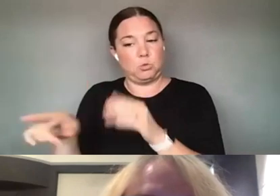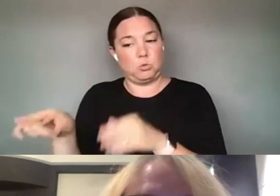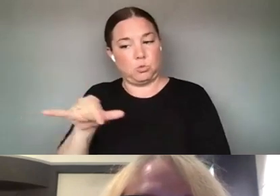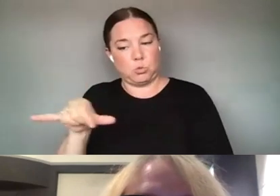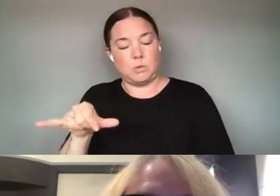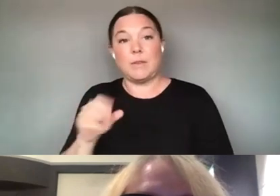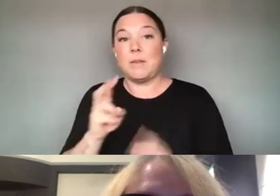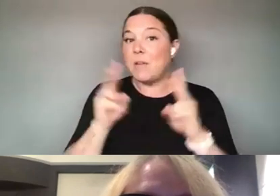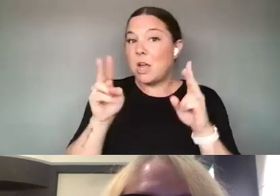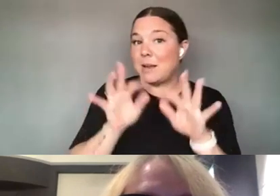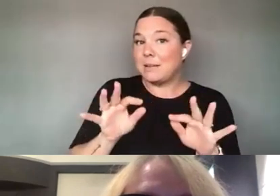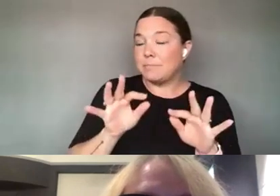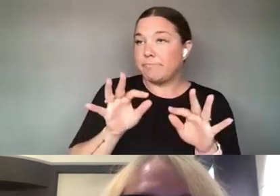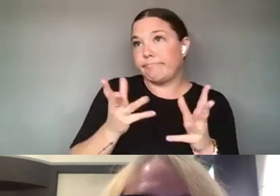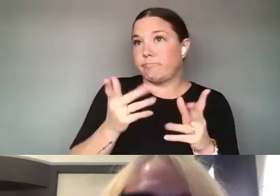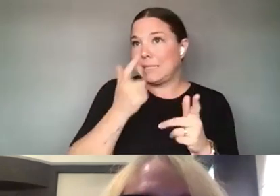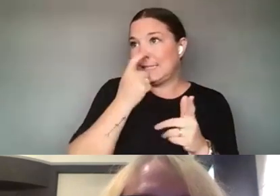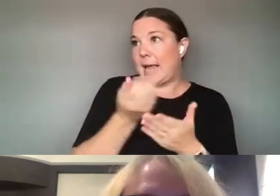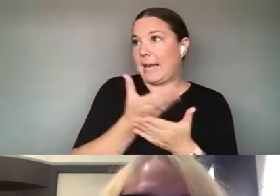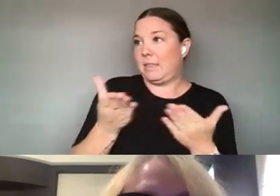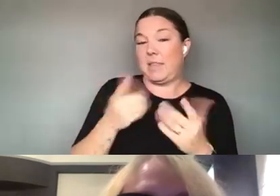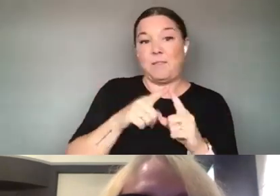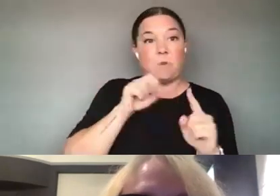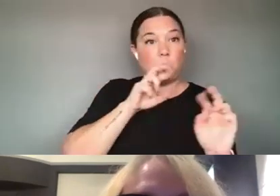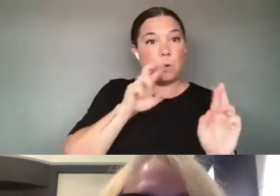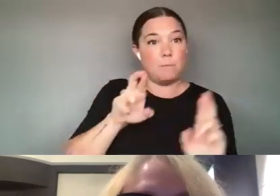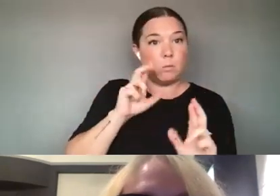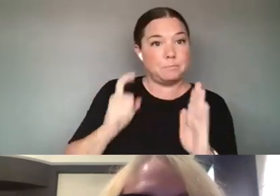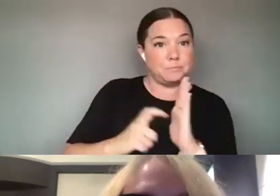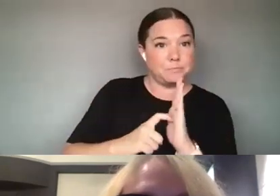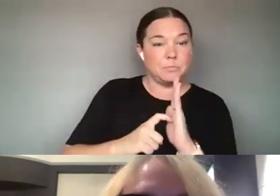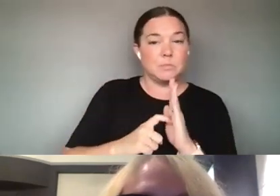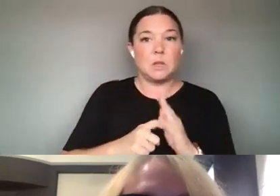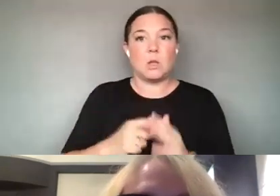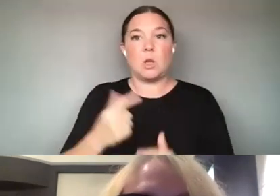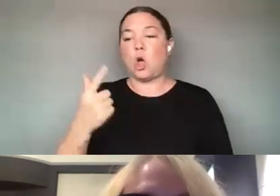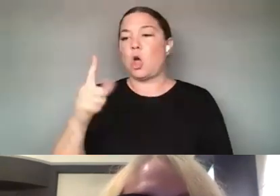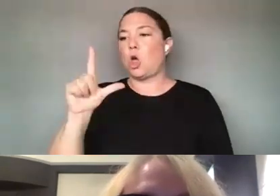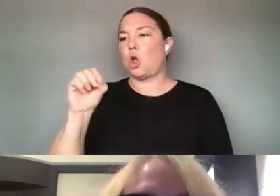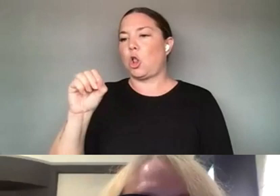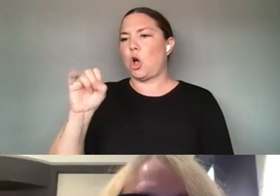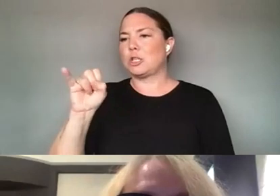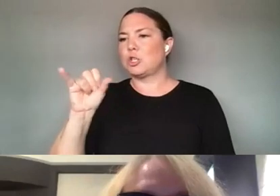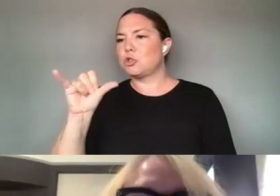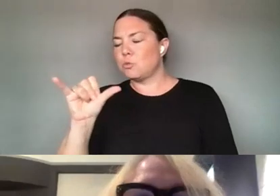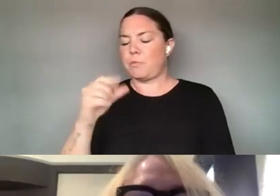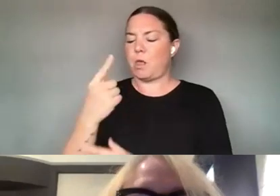IS YOU KNOW THINGS LIKE THE, THE GLOSSARY IN THE BACK THAT'S JUST LIKE BREAKING DOWN VERY ON ONE